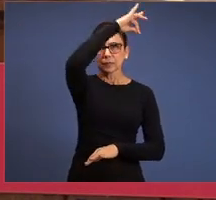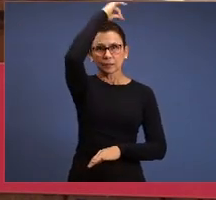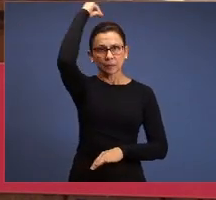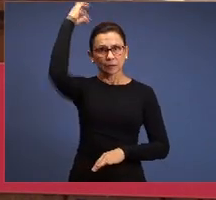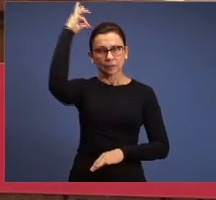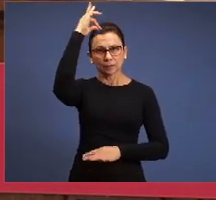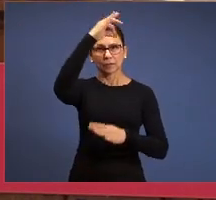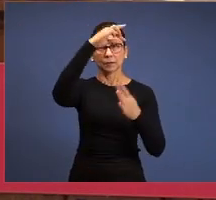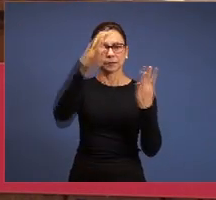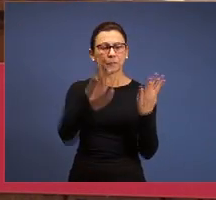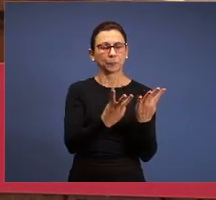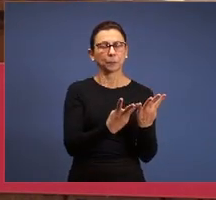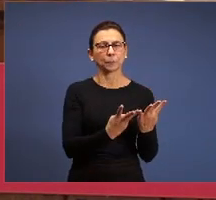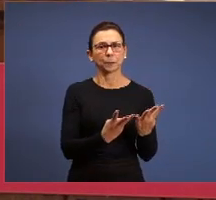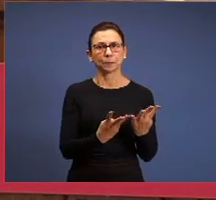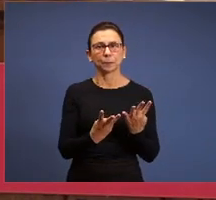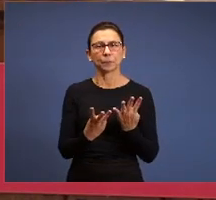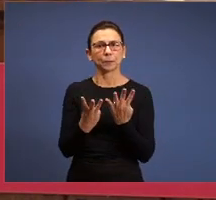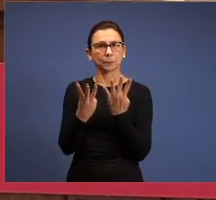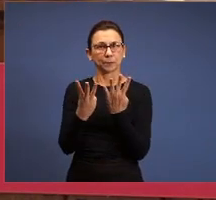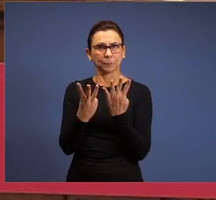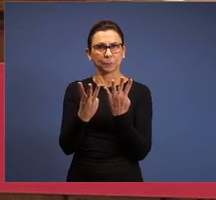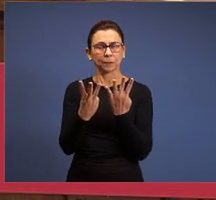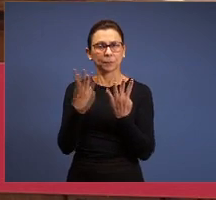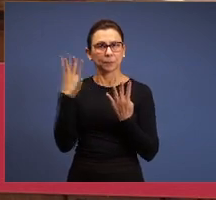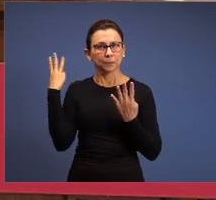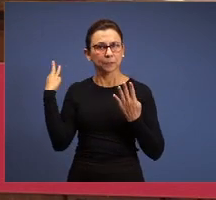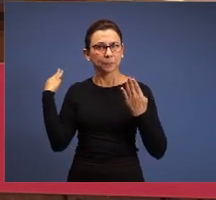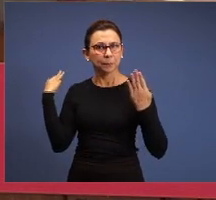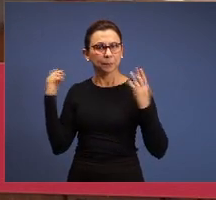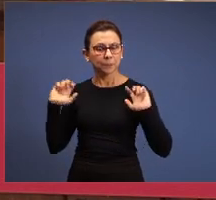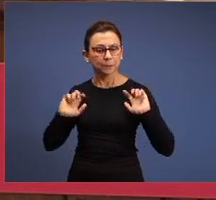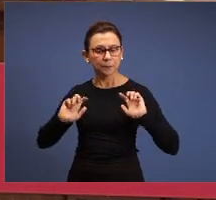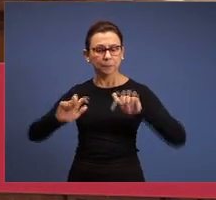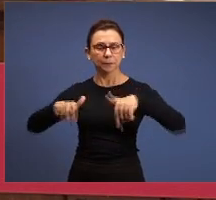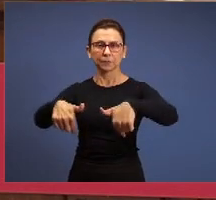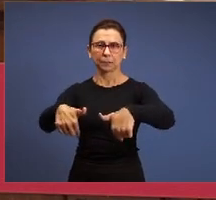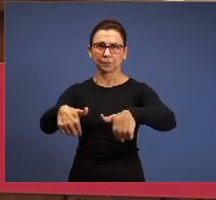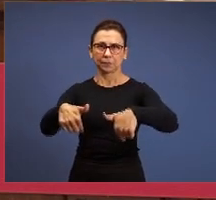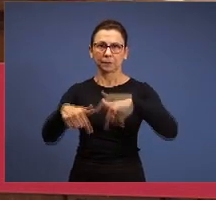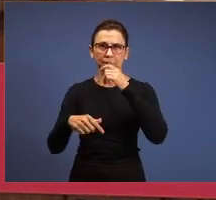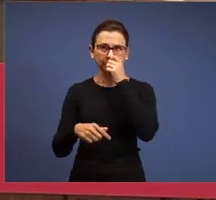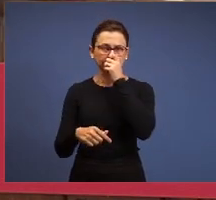the prophetic and doctrinal aspect is emphasized